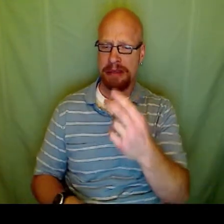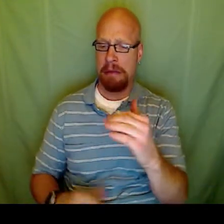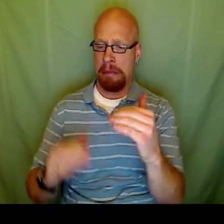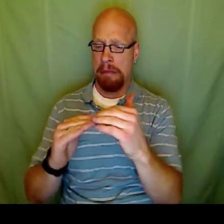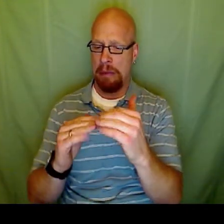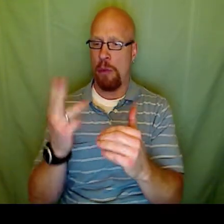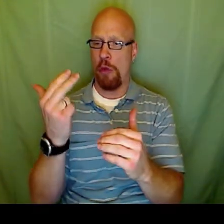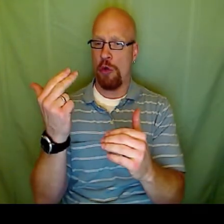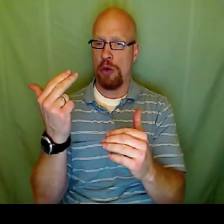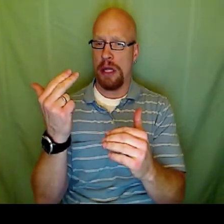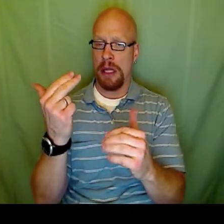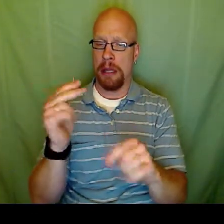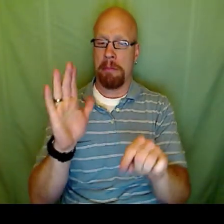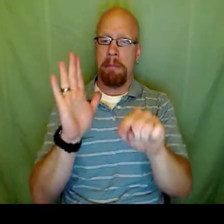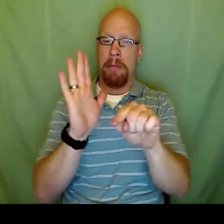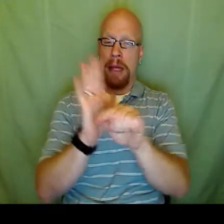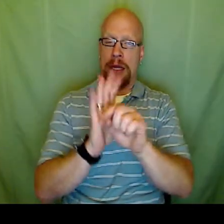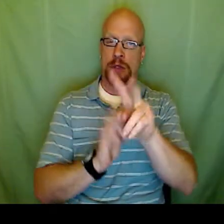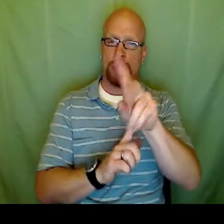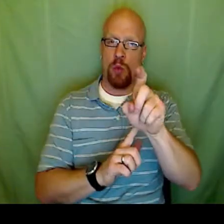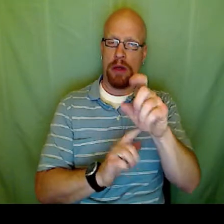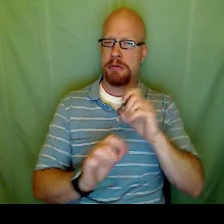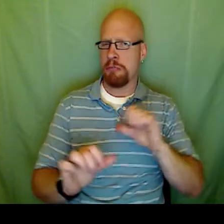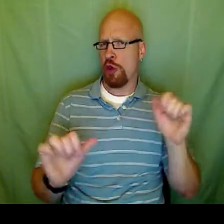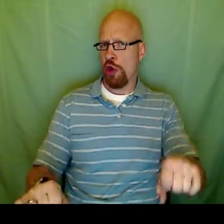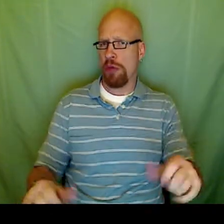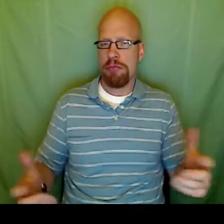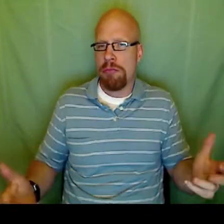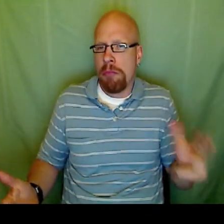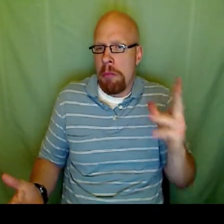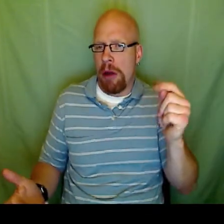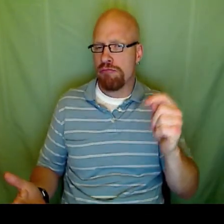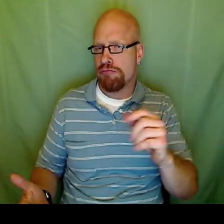I switched around to say y equals negative 2x plus 13,